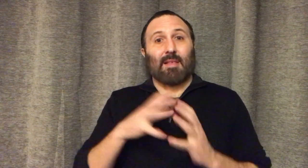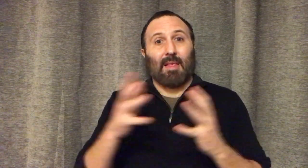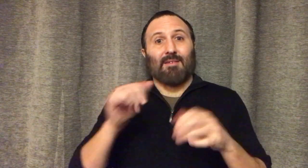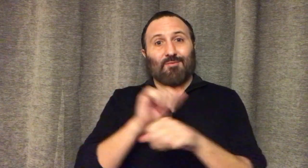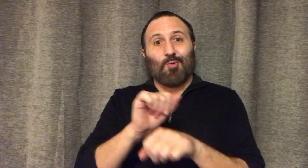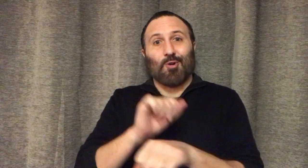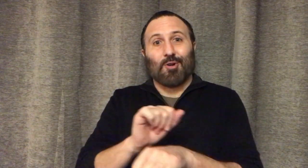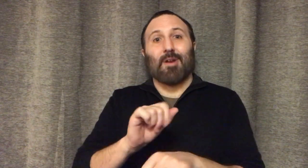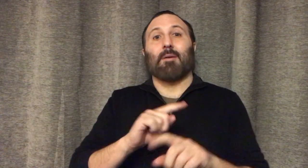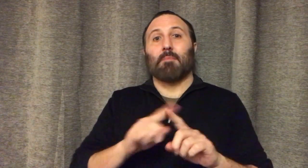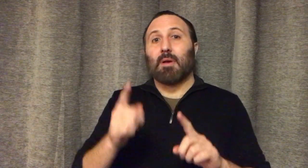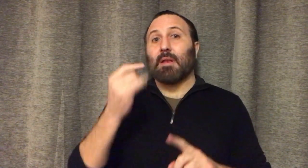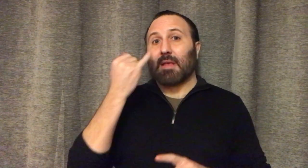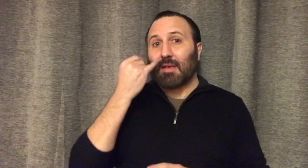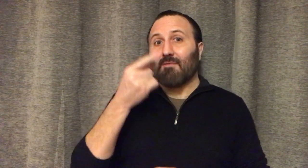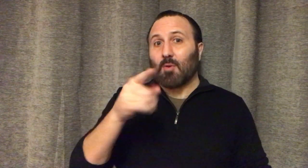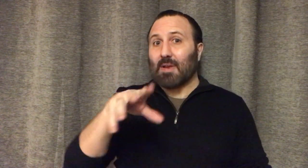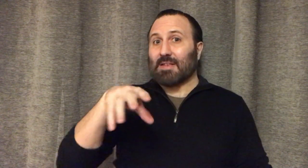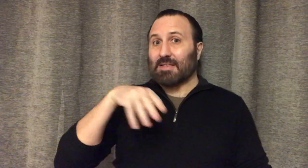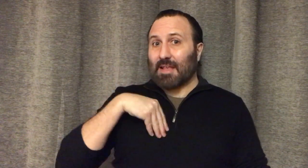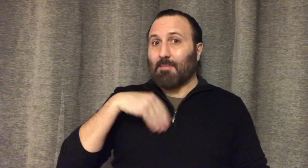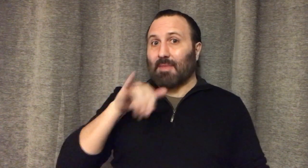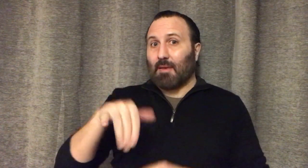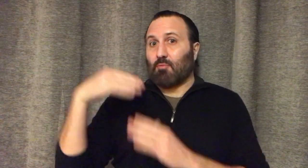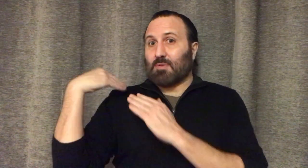That's a lot of work but if you accept that responsibility,